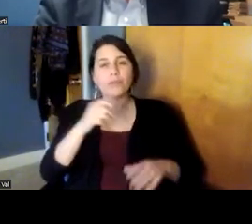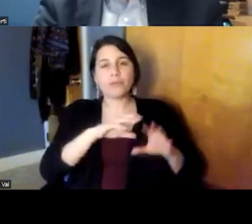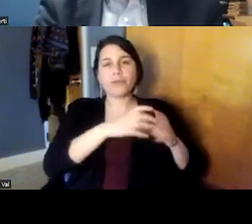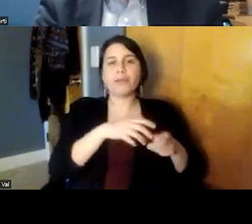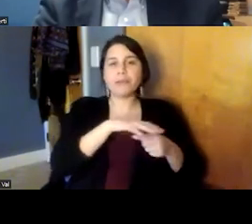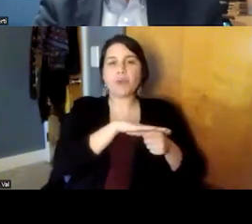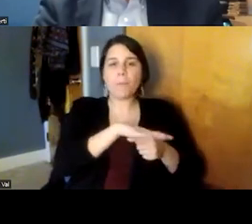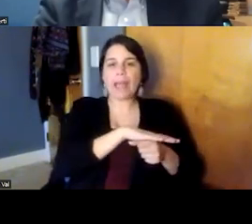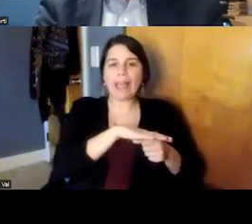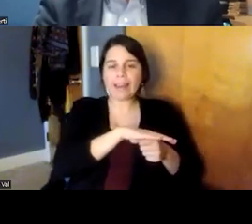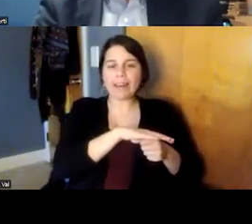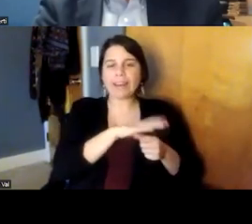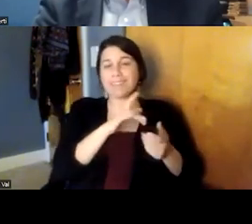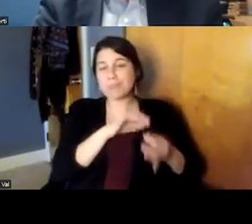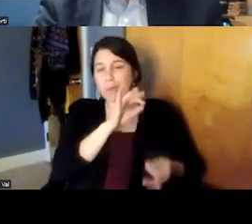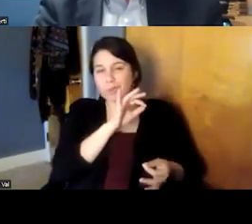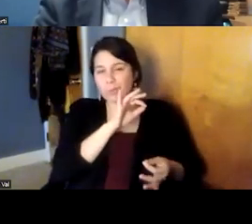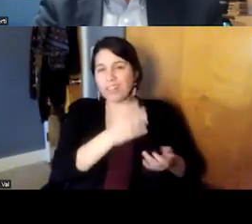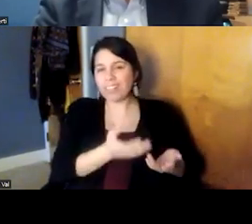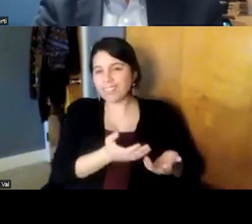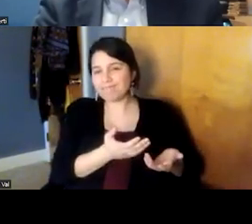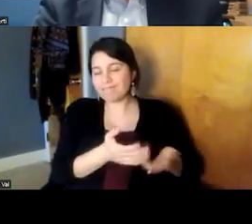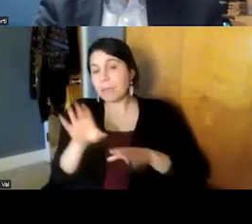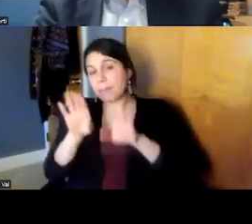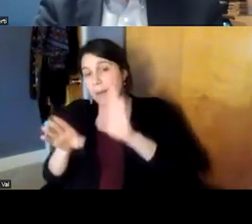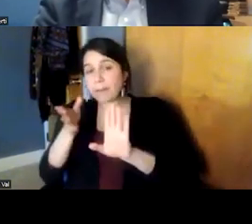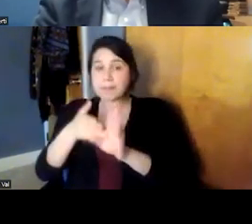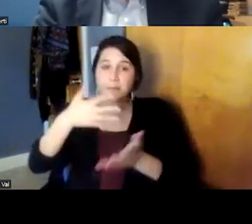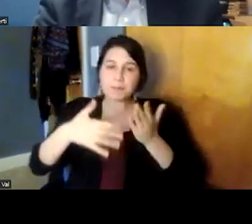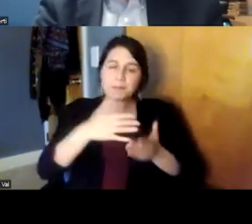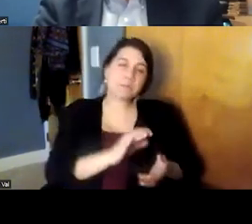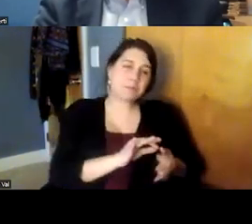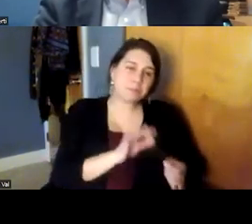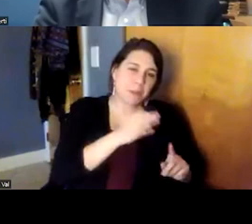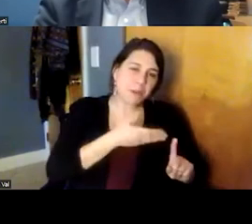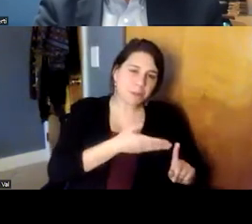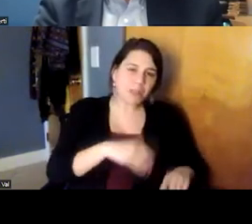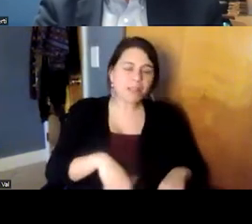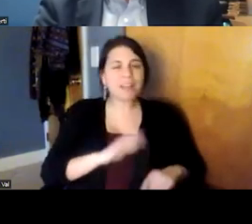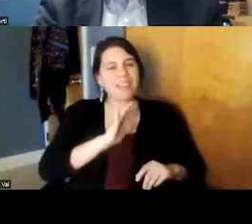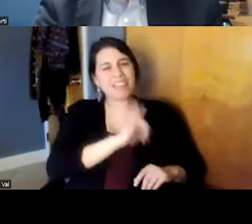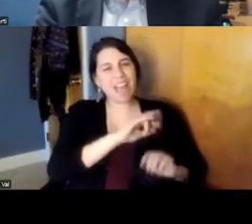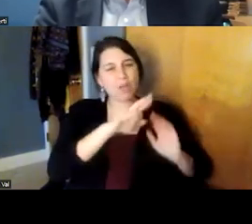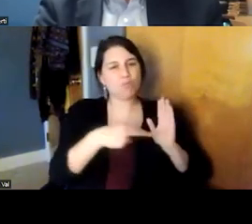talk about the spiritual right and what what that role has in people's connectedness and people's